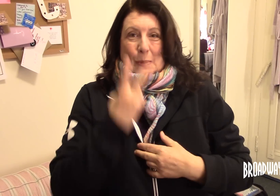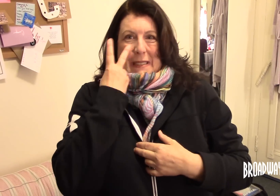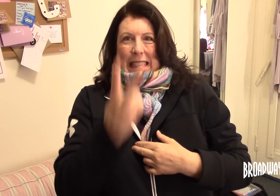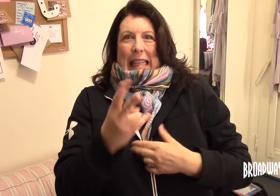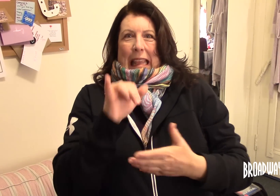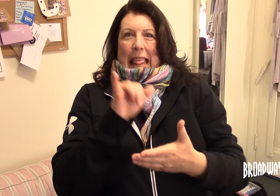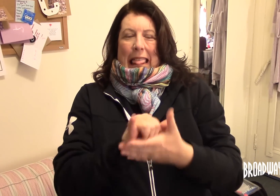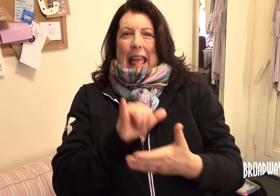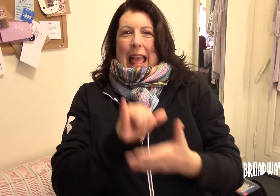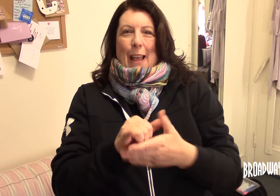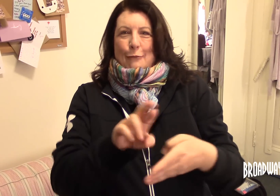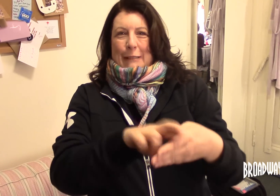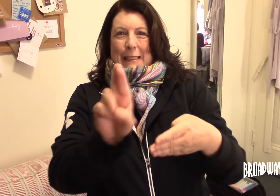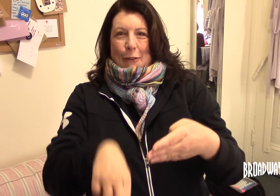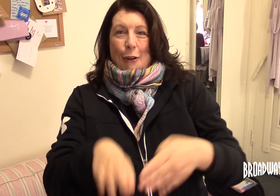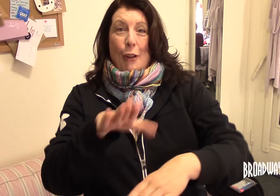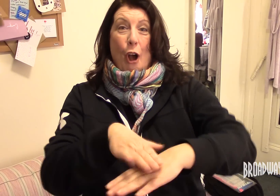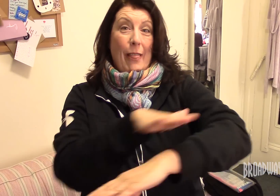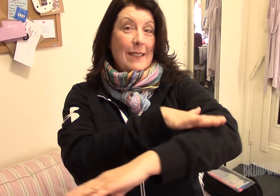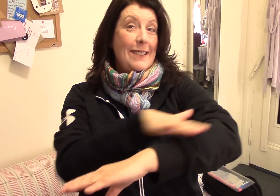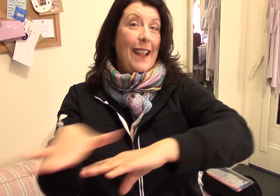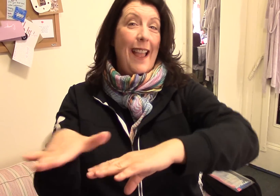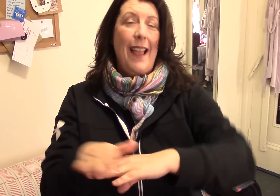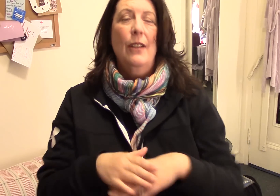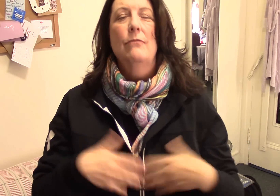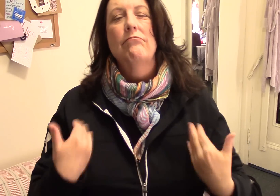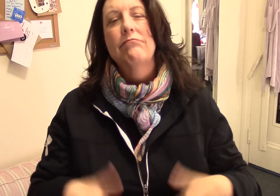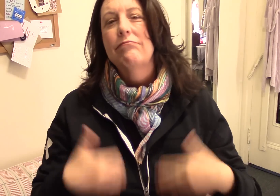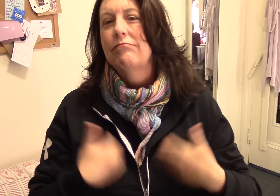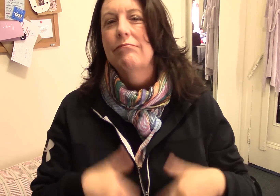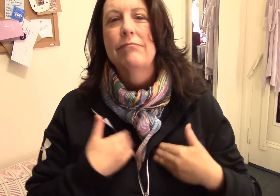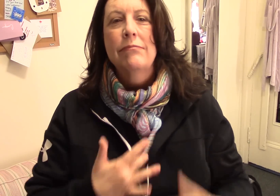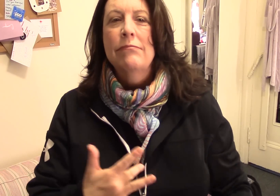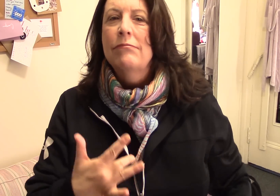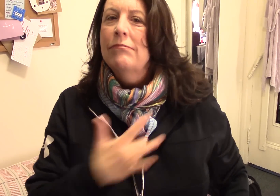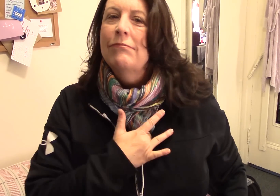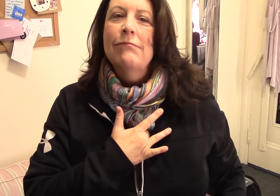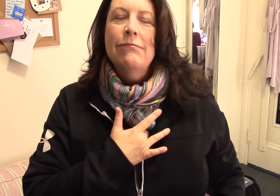now we can see it to see that result on stage, is